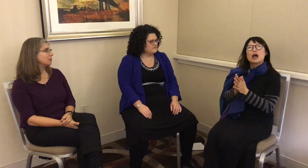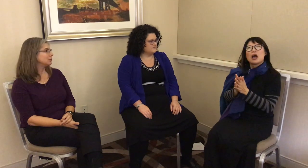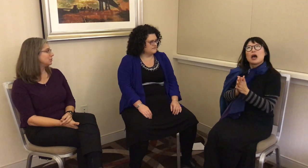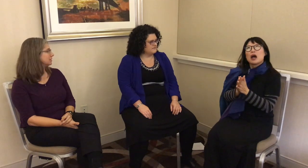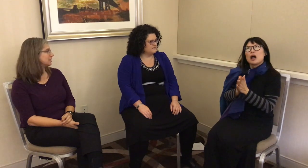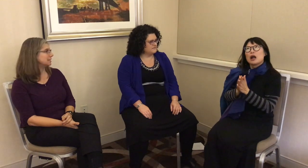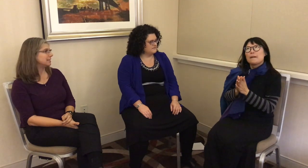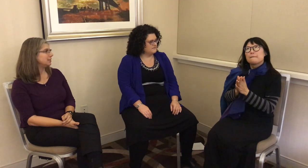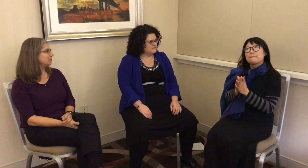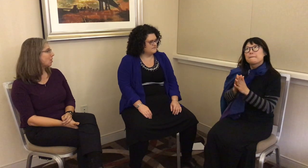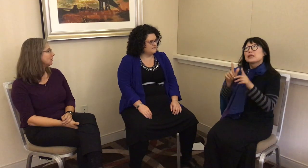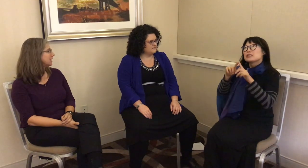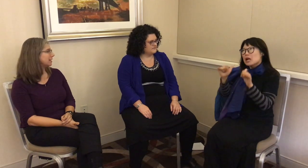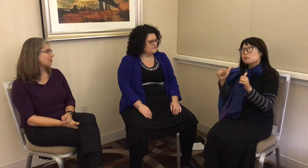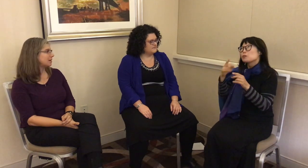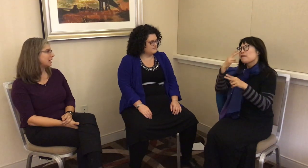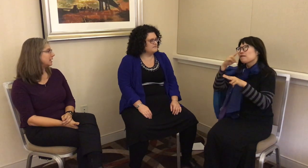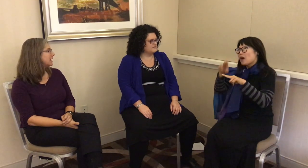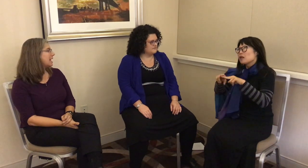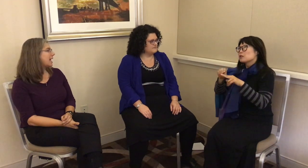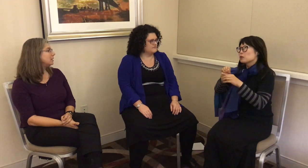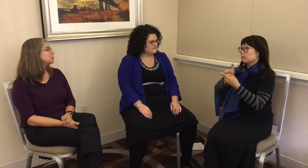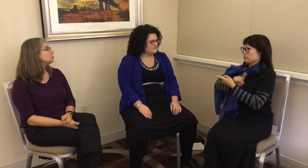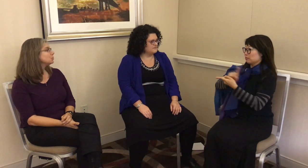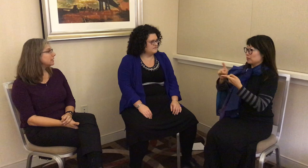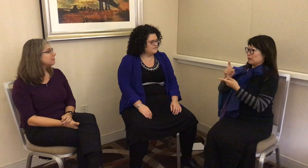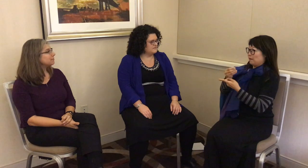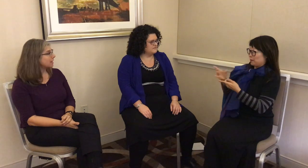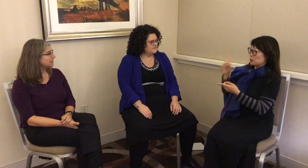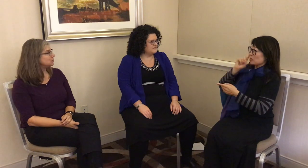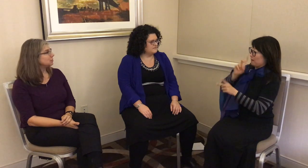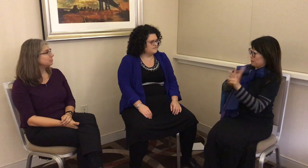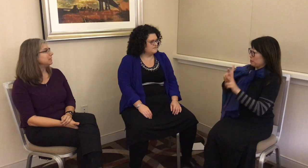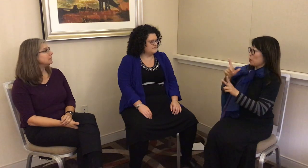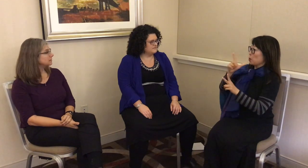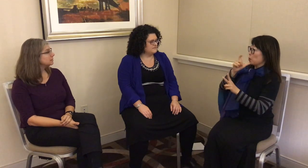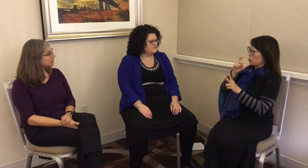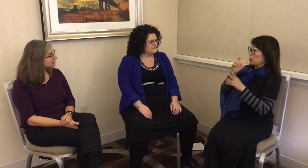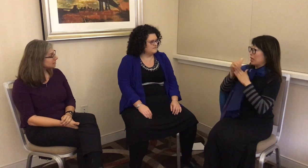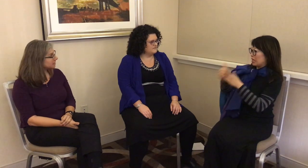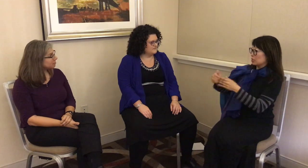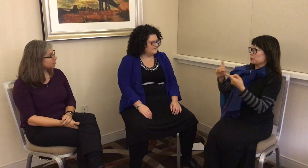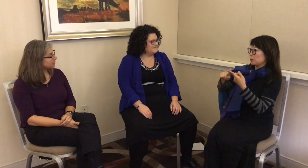hours just continued all day and all night. It was really fun to meet some deaf people